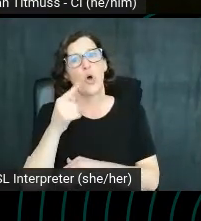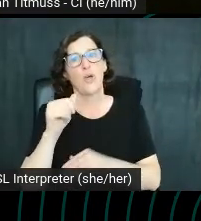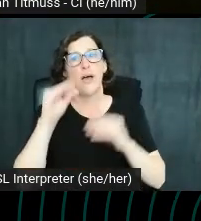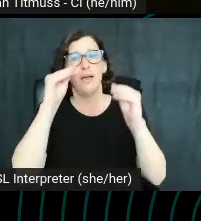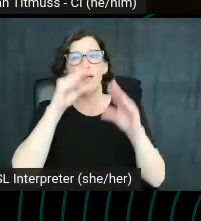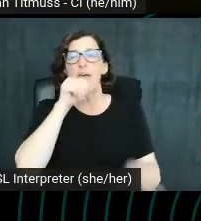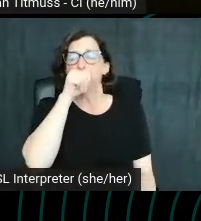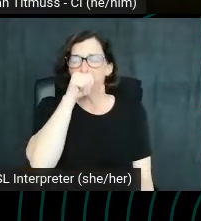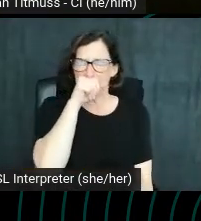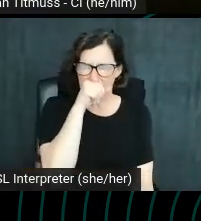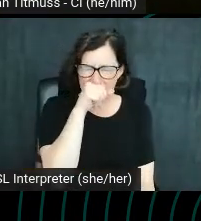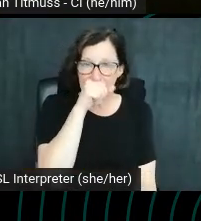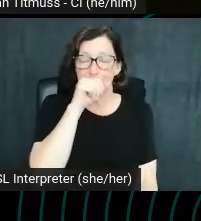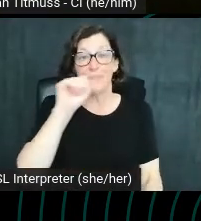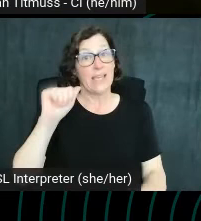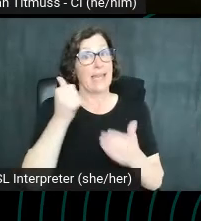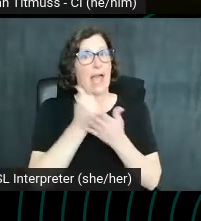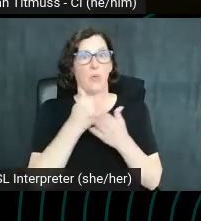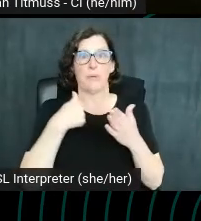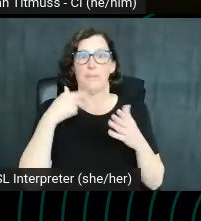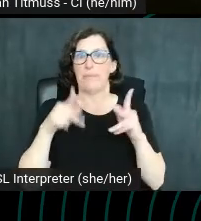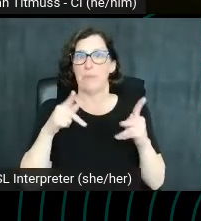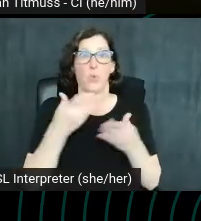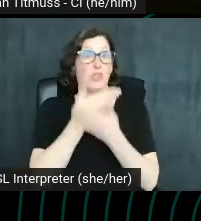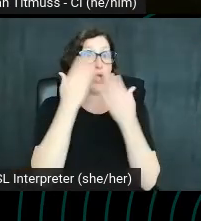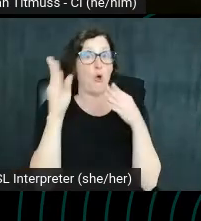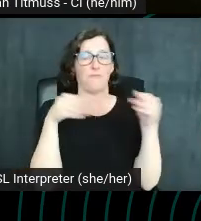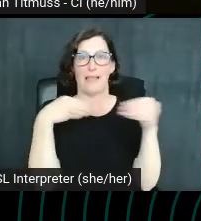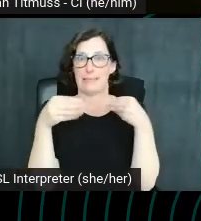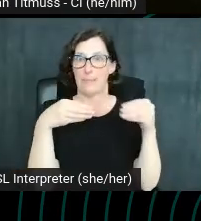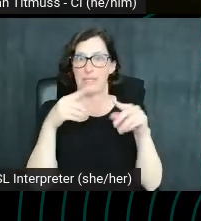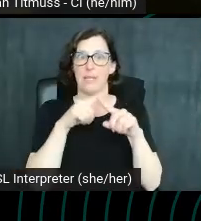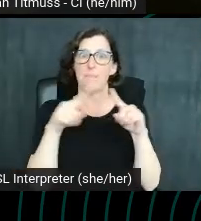wooden plank like myself, but she also has a knack for optimizing her